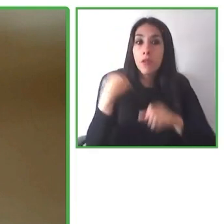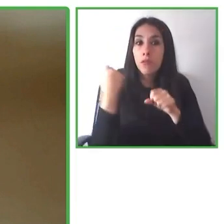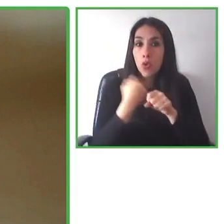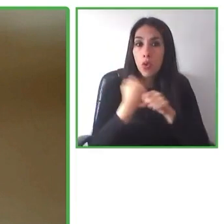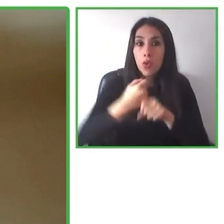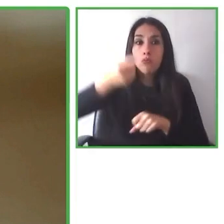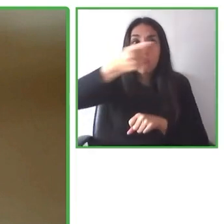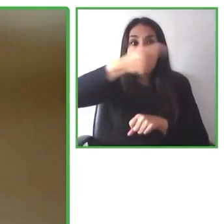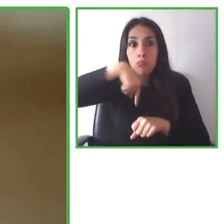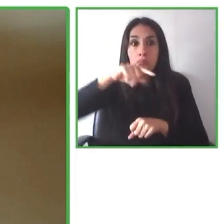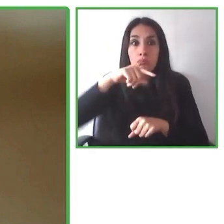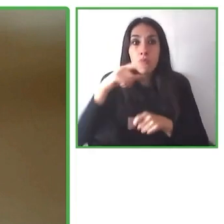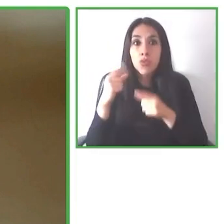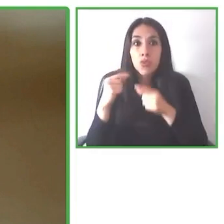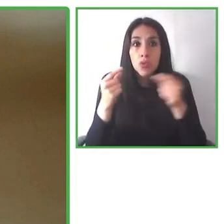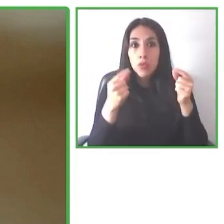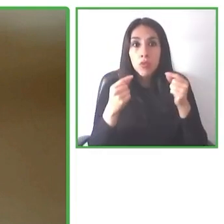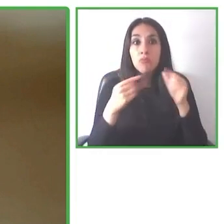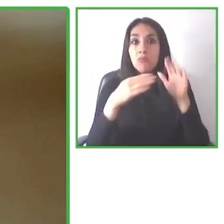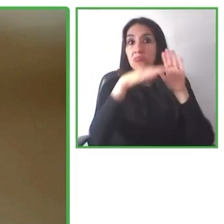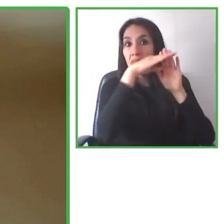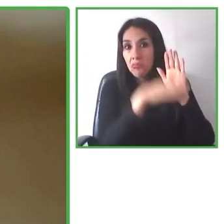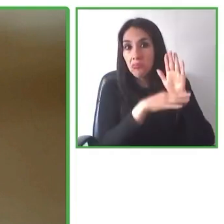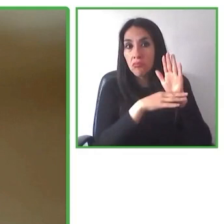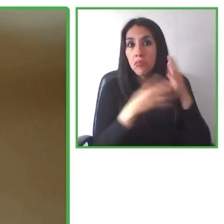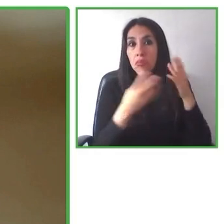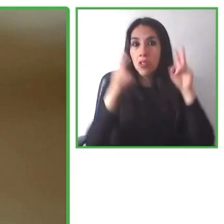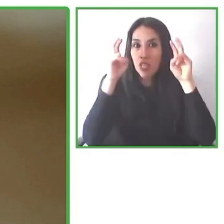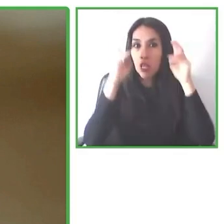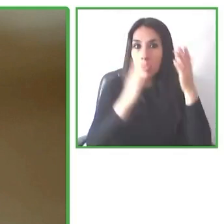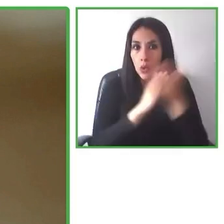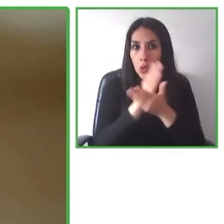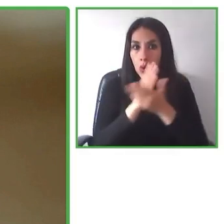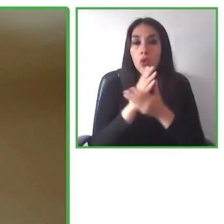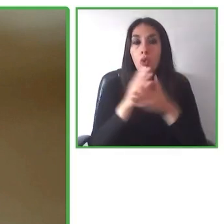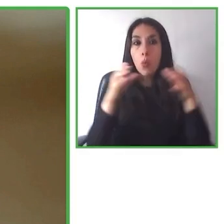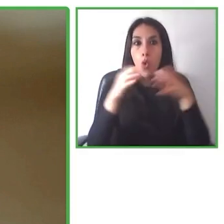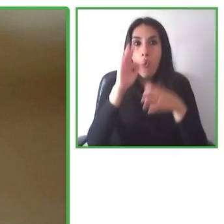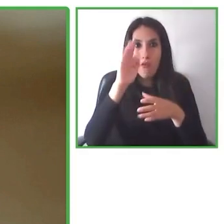And we will be. That's a little bit about what we've been doing in terms of accessibility.